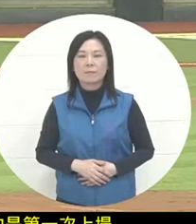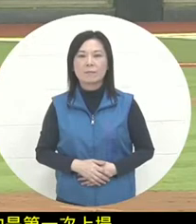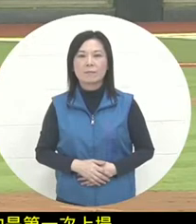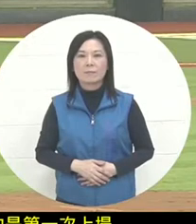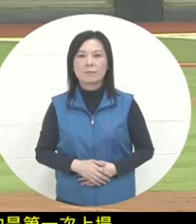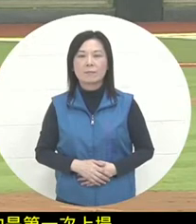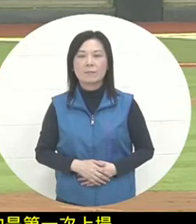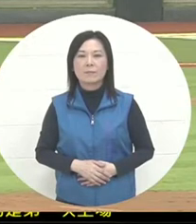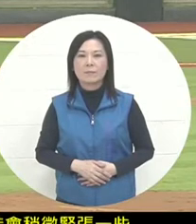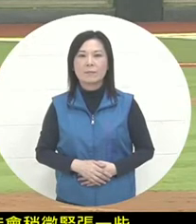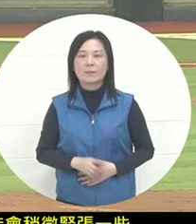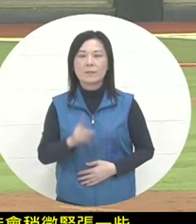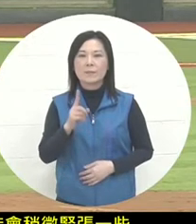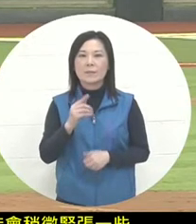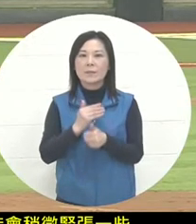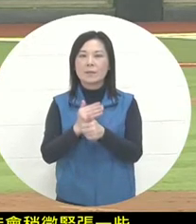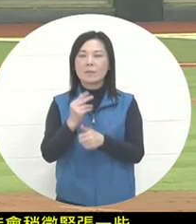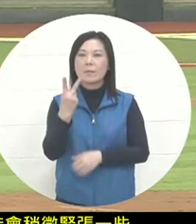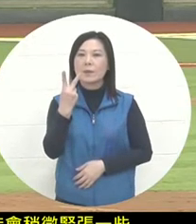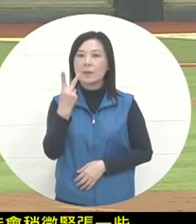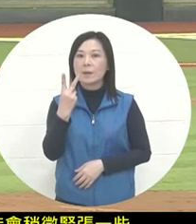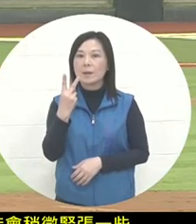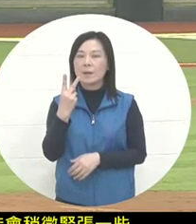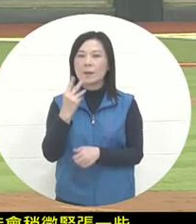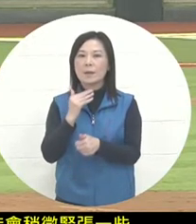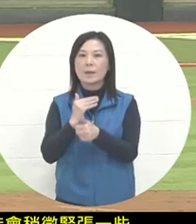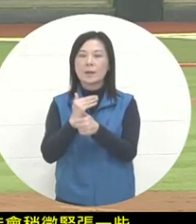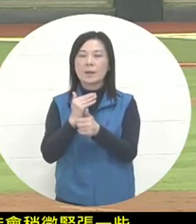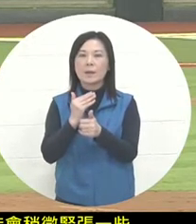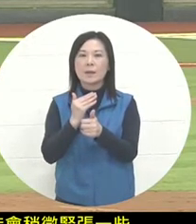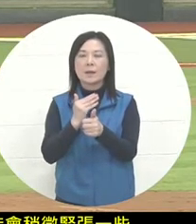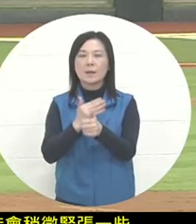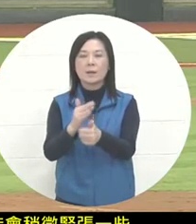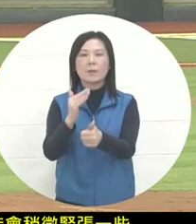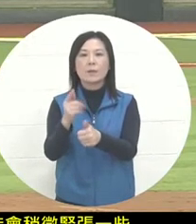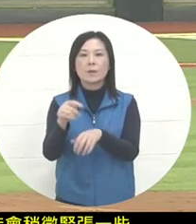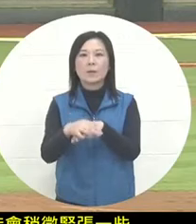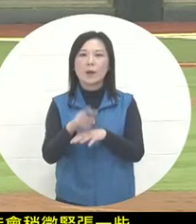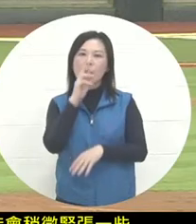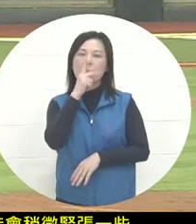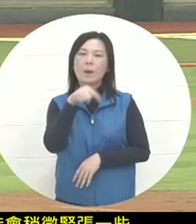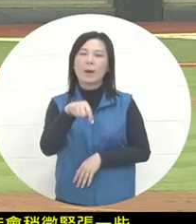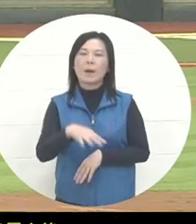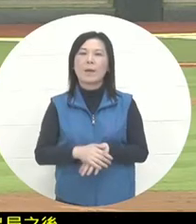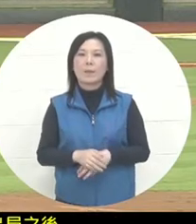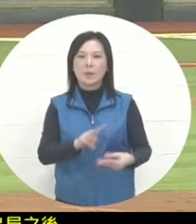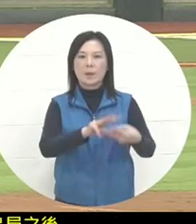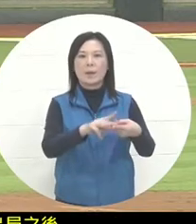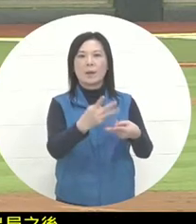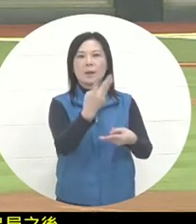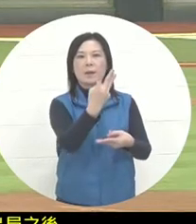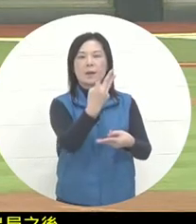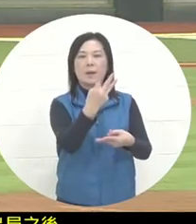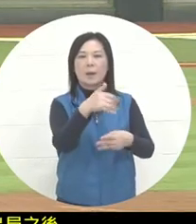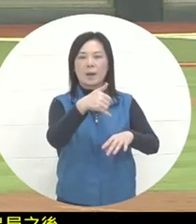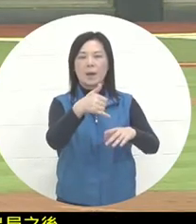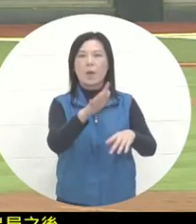After one out, uh, after two outs, this mistake occurred and caused 3A. Someone is in a state. At this time,